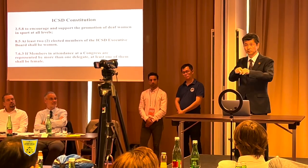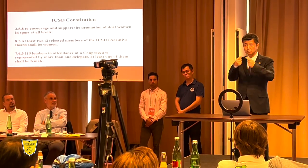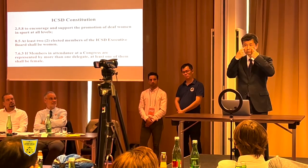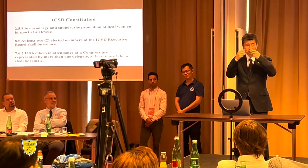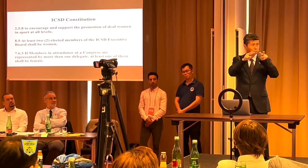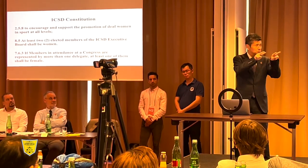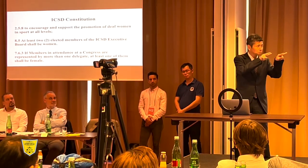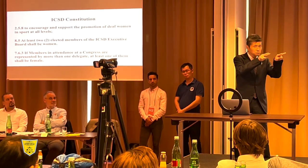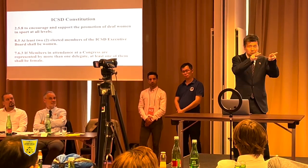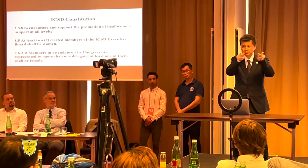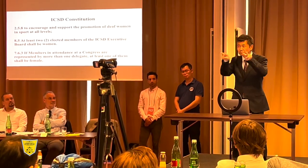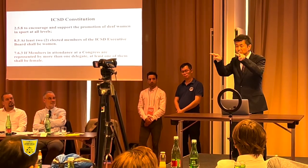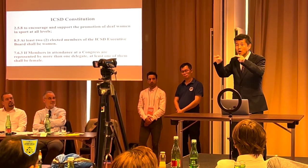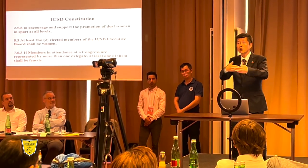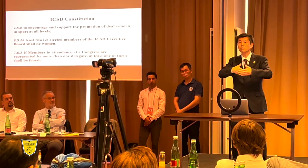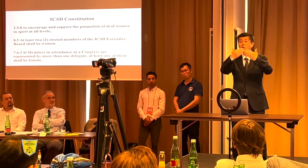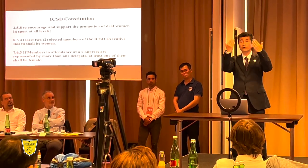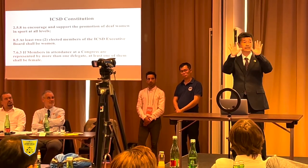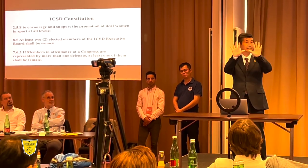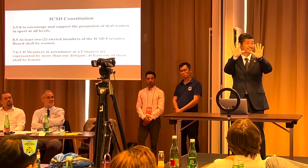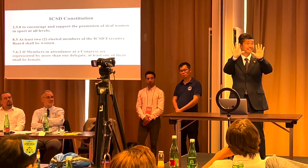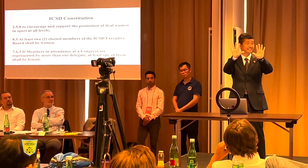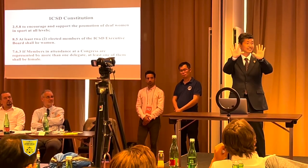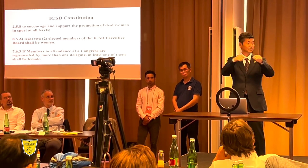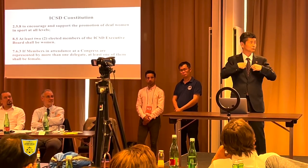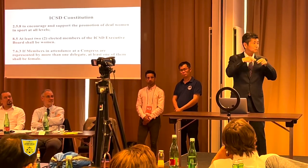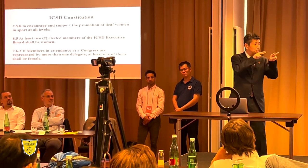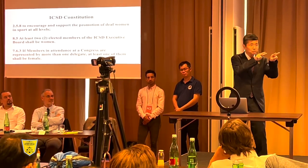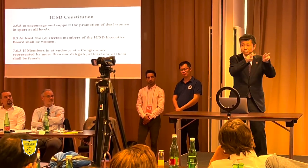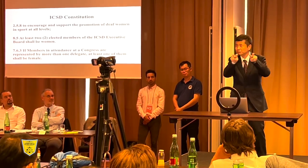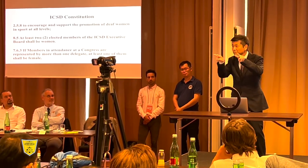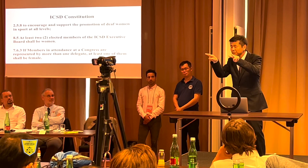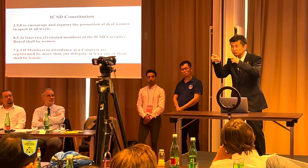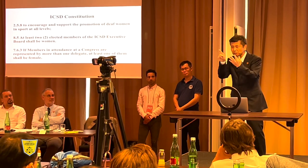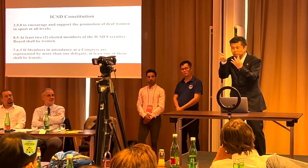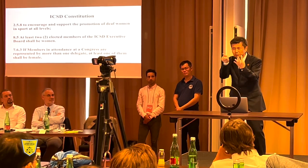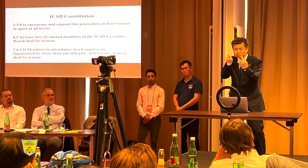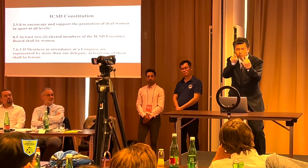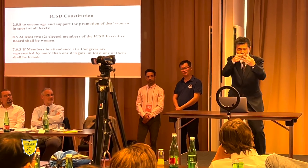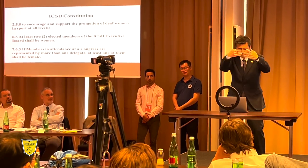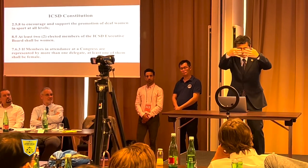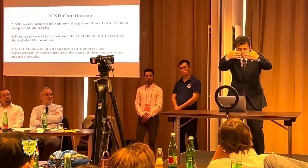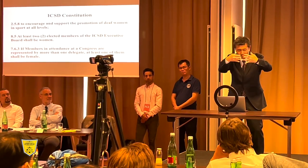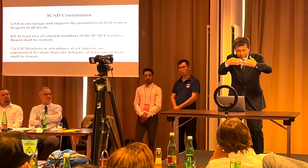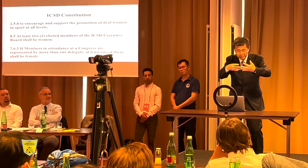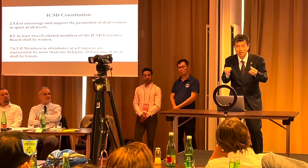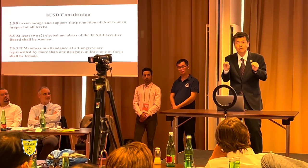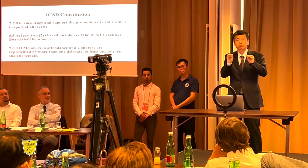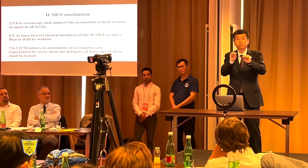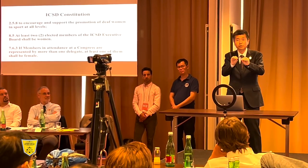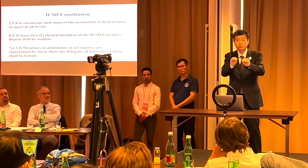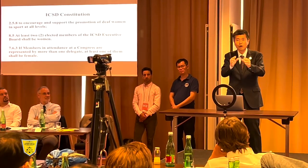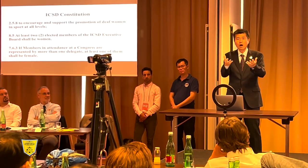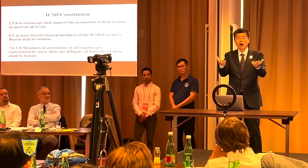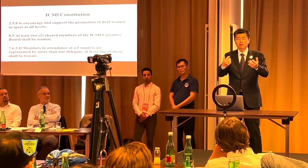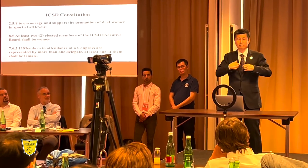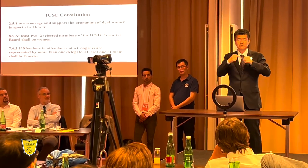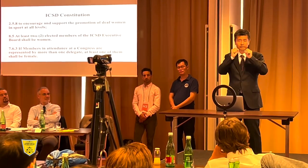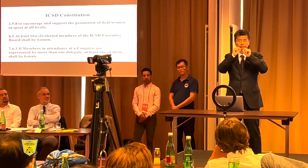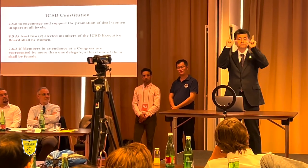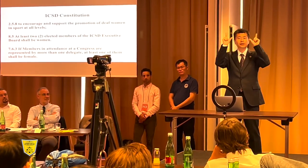I counted how many across the room and I was surprised with the result.